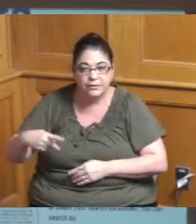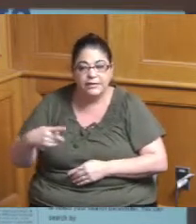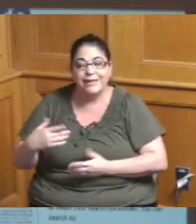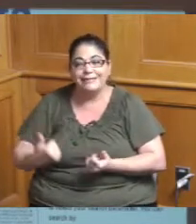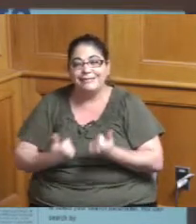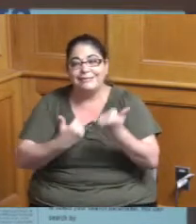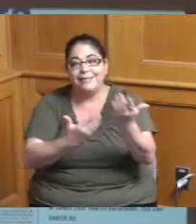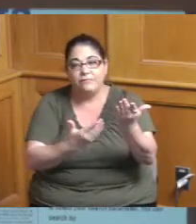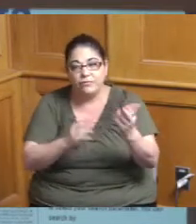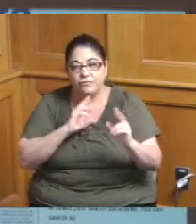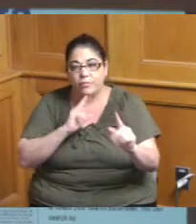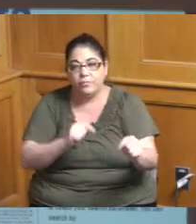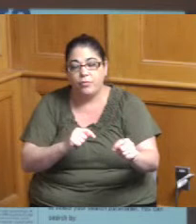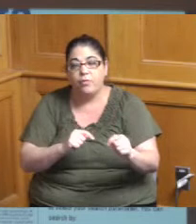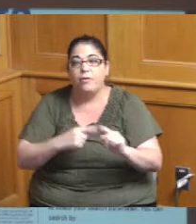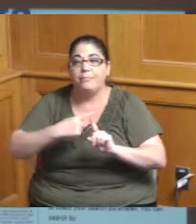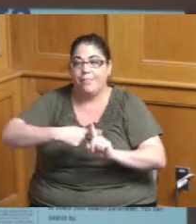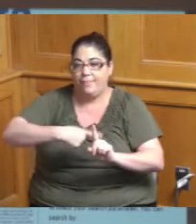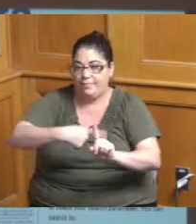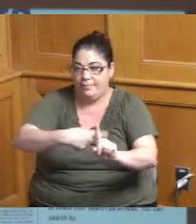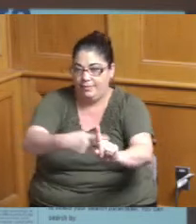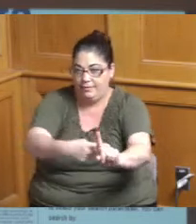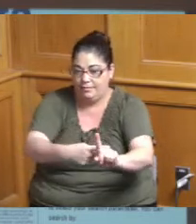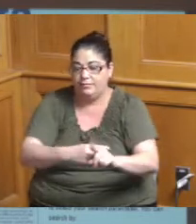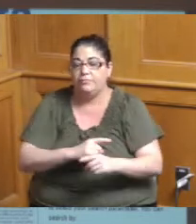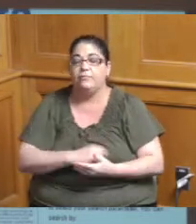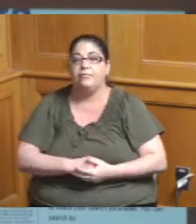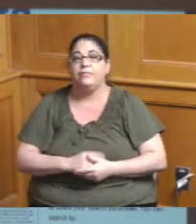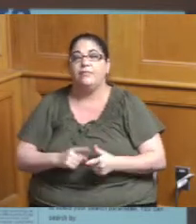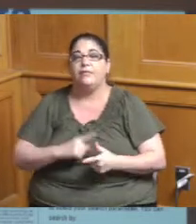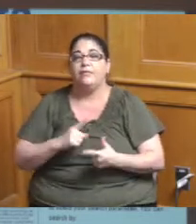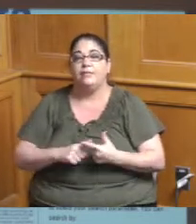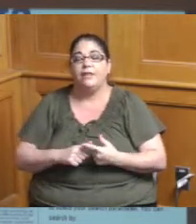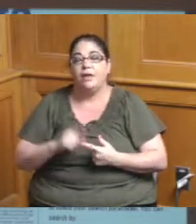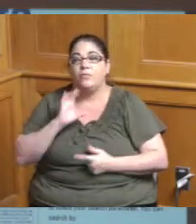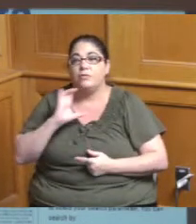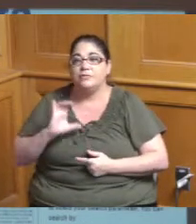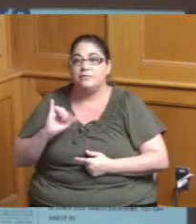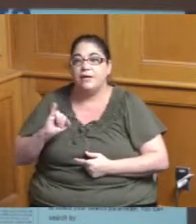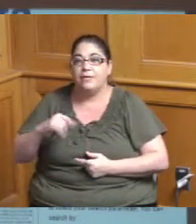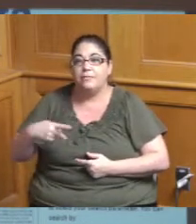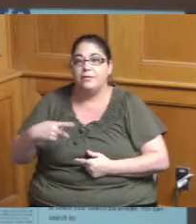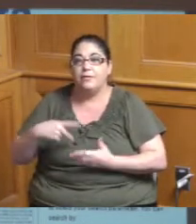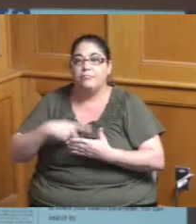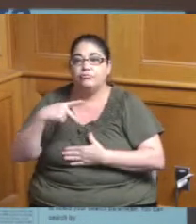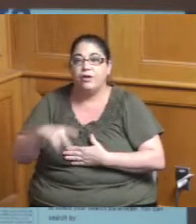that is developed monthly in addition we put together a CIP project status report so again